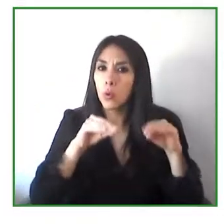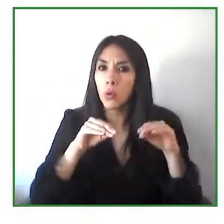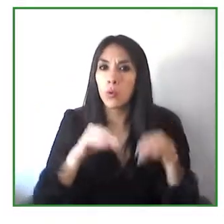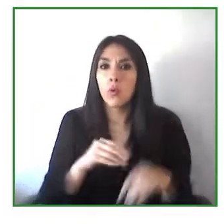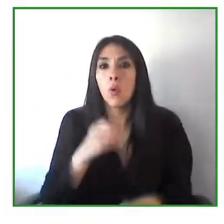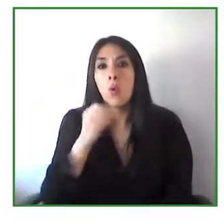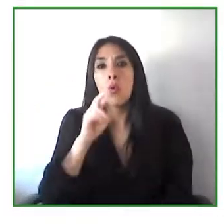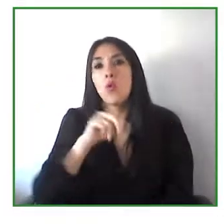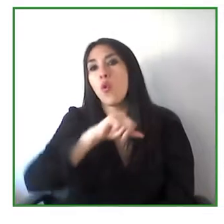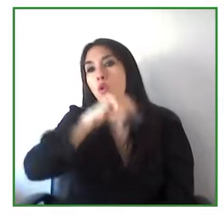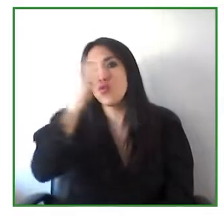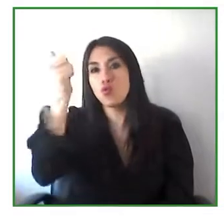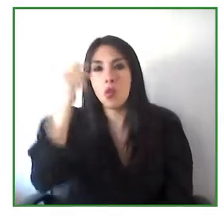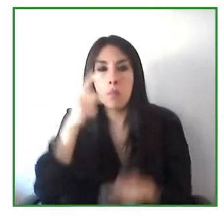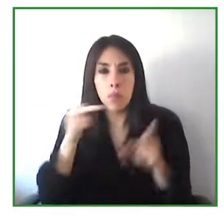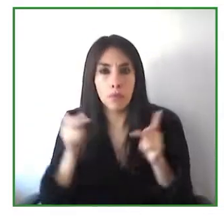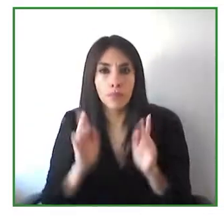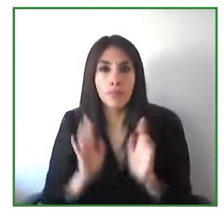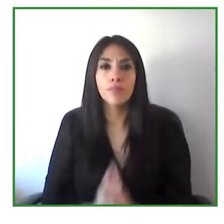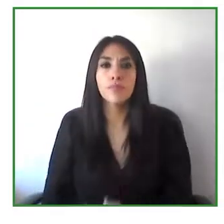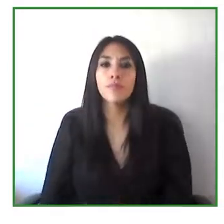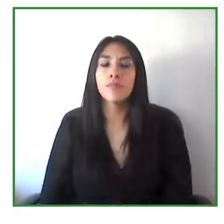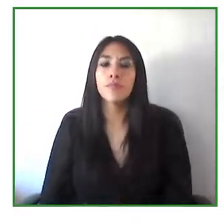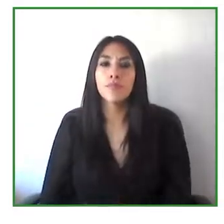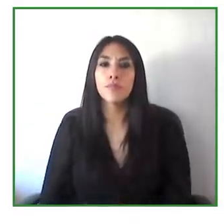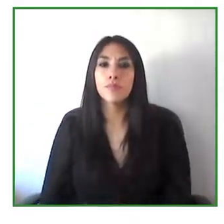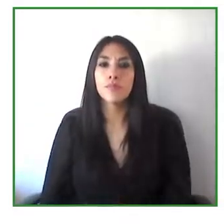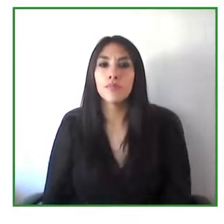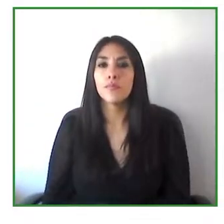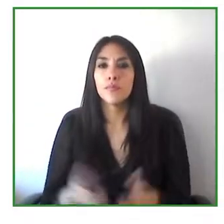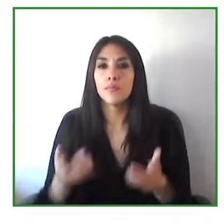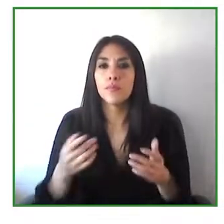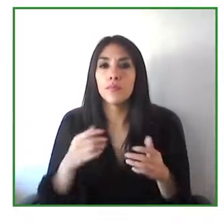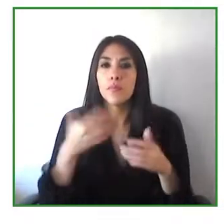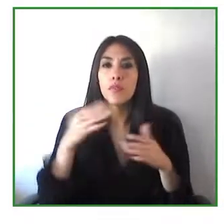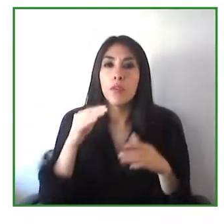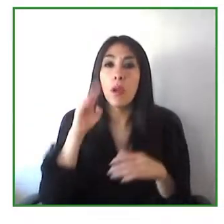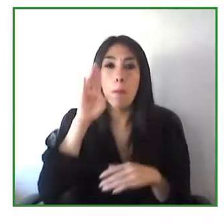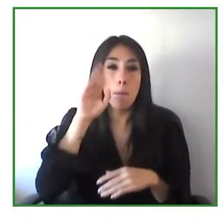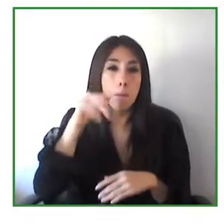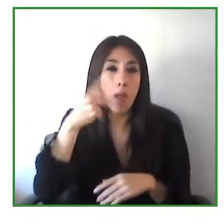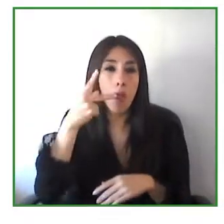The key factor of success for countries to succeed in actually pushing for those